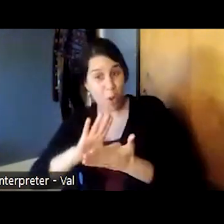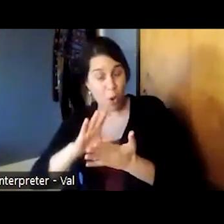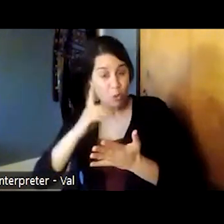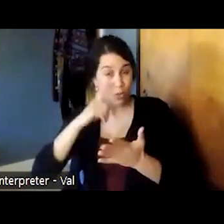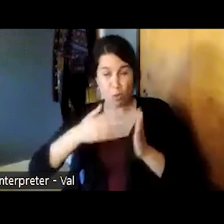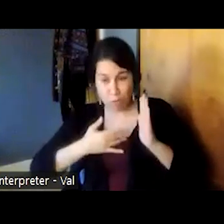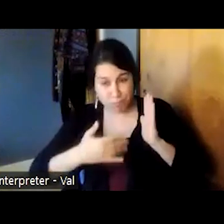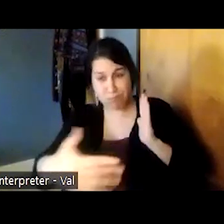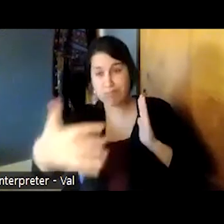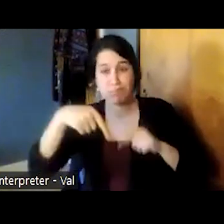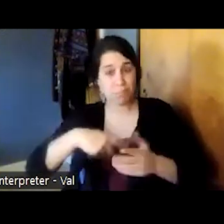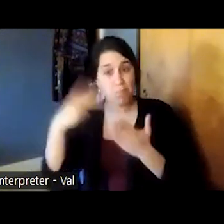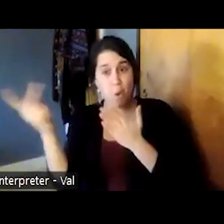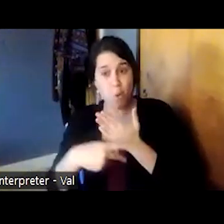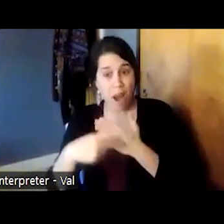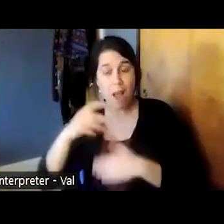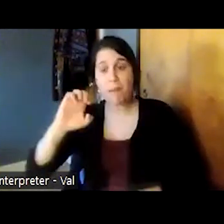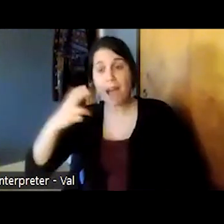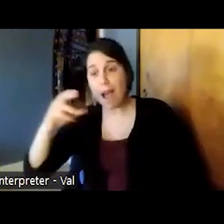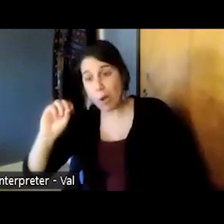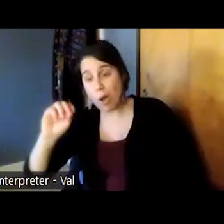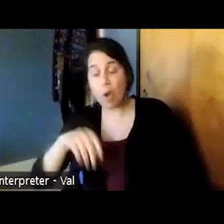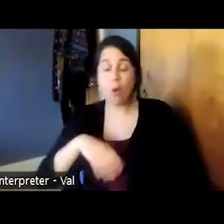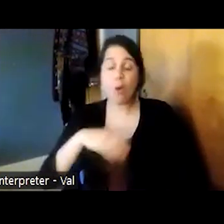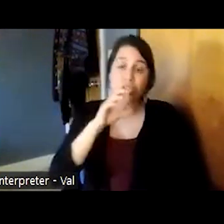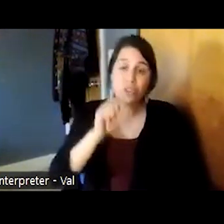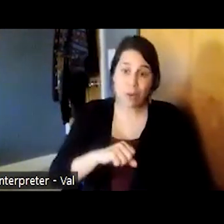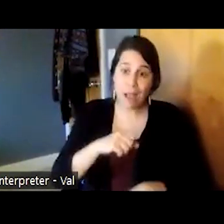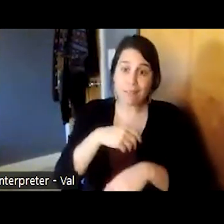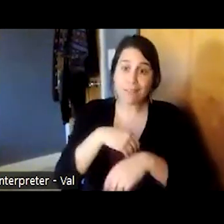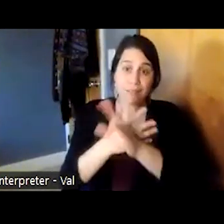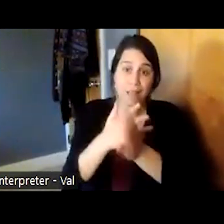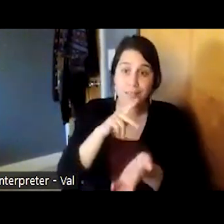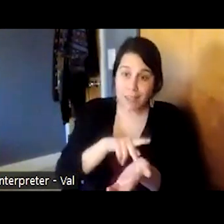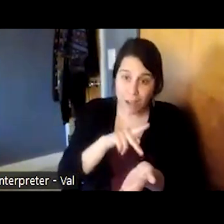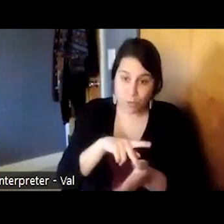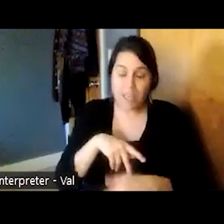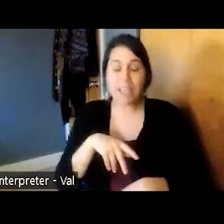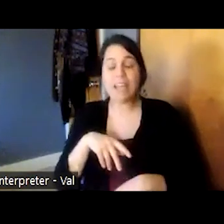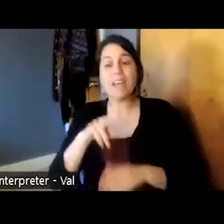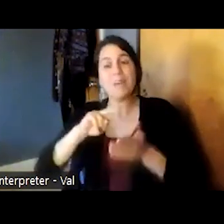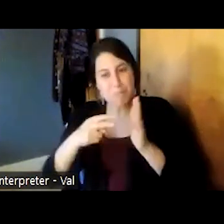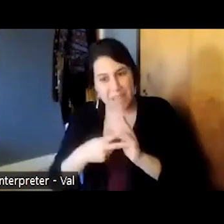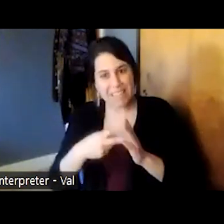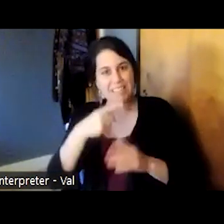in project echo and geriatric telepsychiatry allows us to help people see the whole person